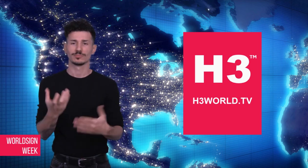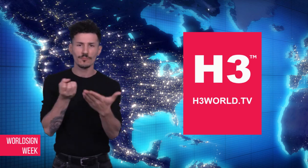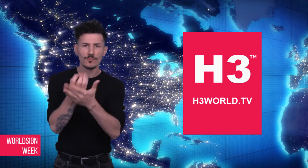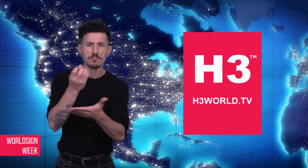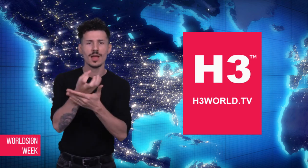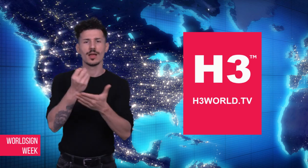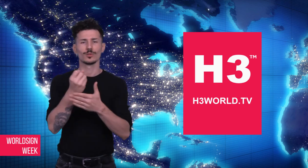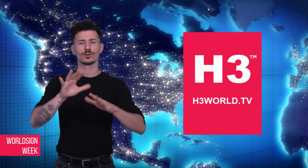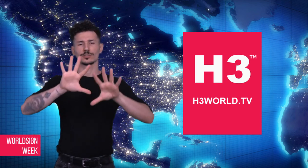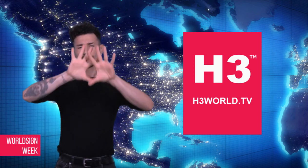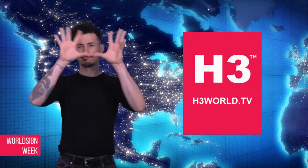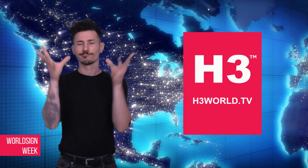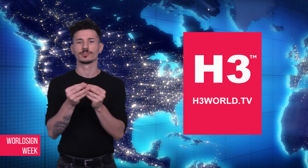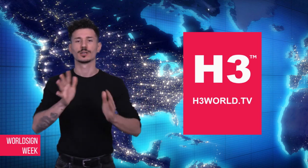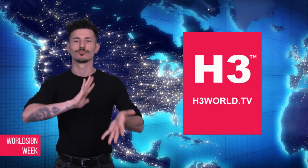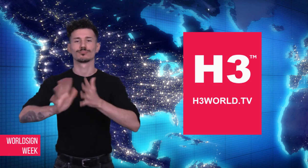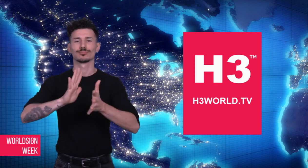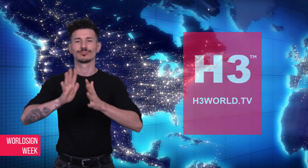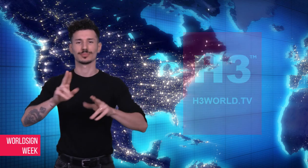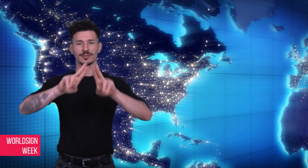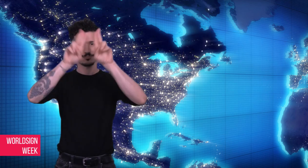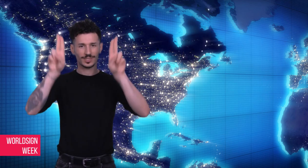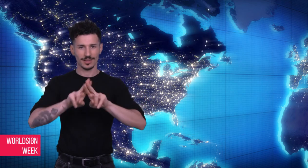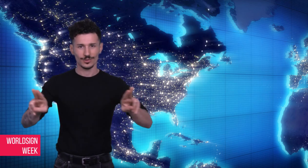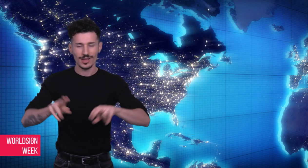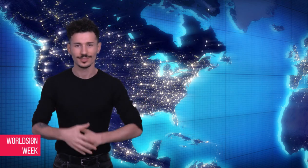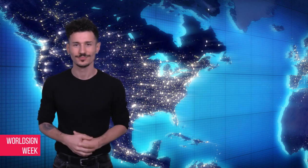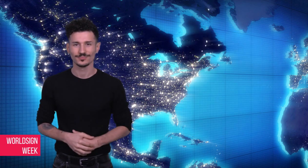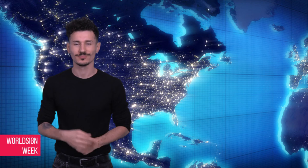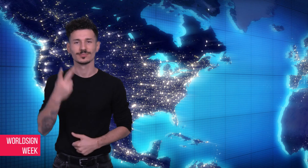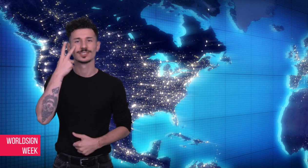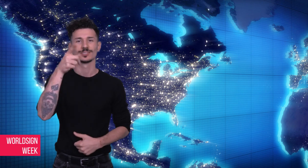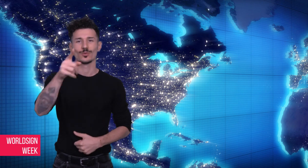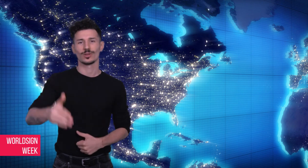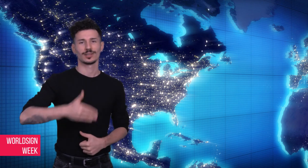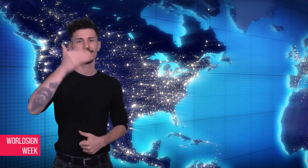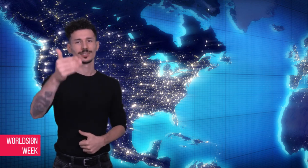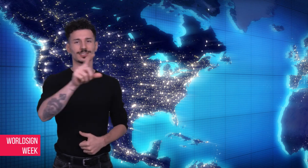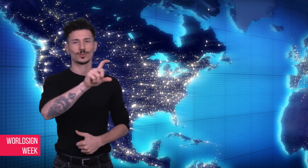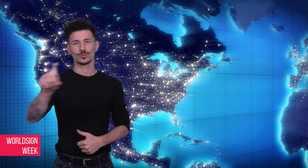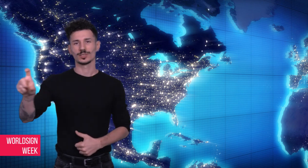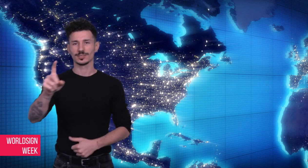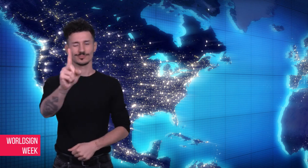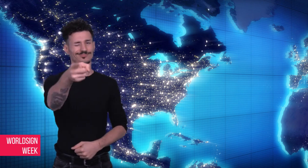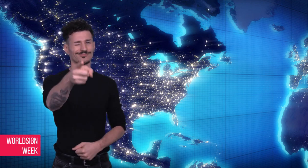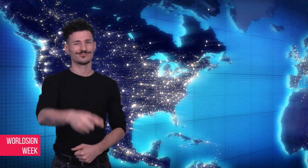all in International Sign. See you next week.